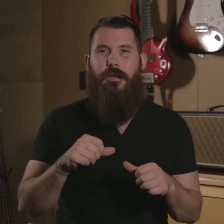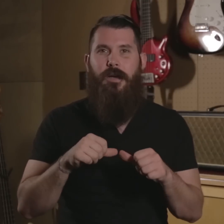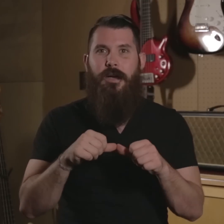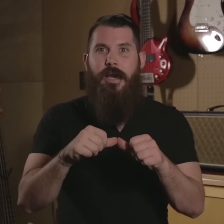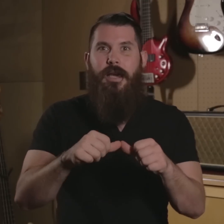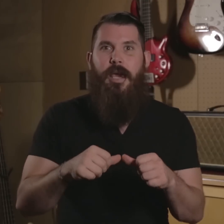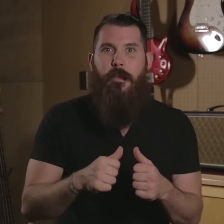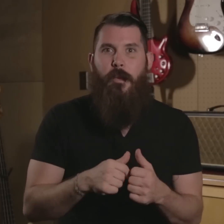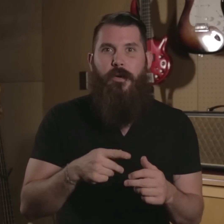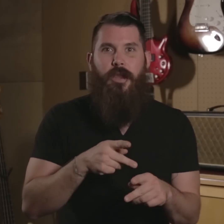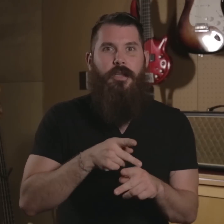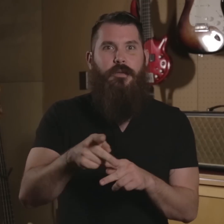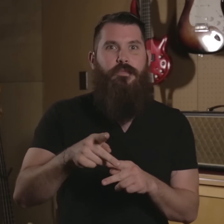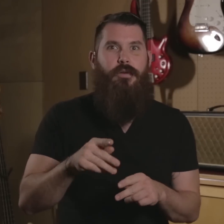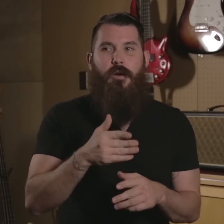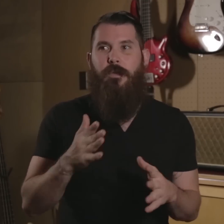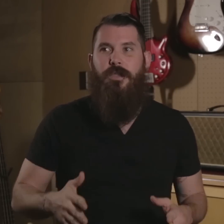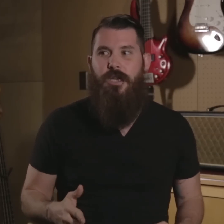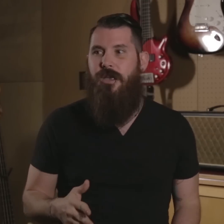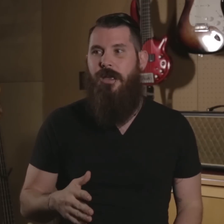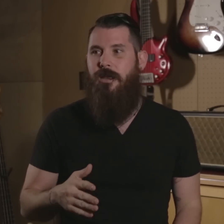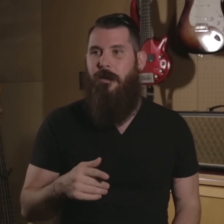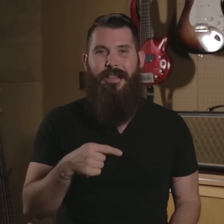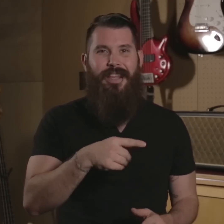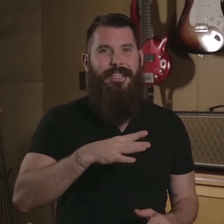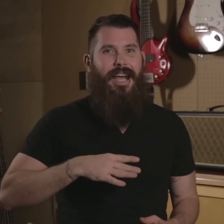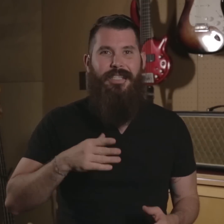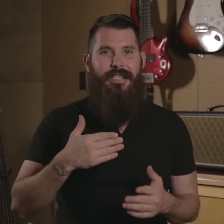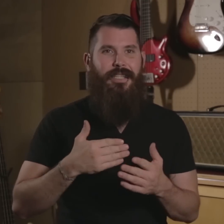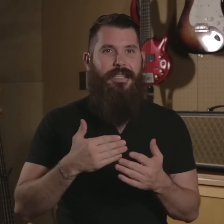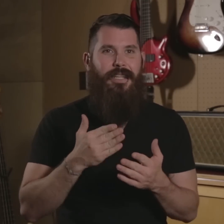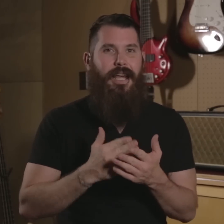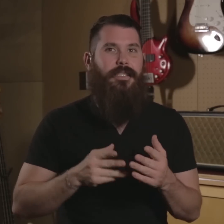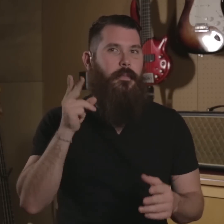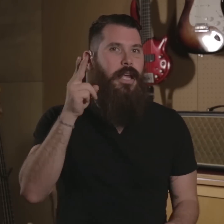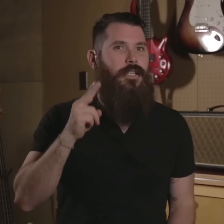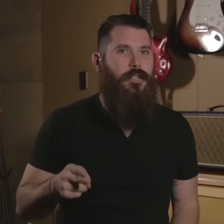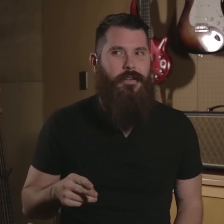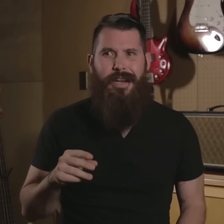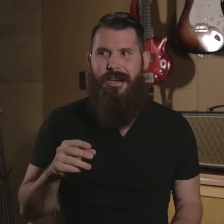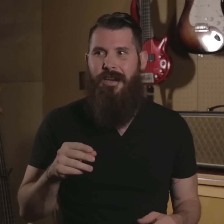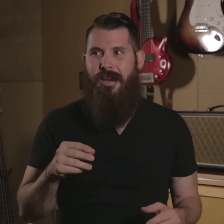to keep up with this pro musicians I mean these guys got some history and I'm